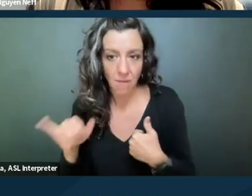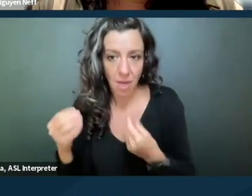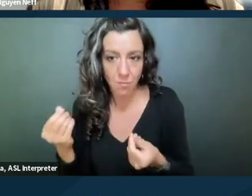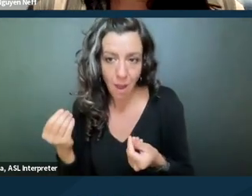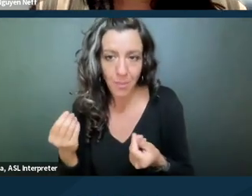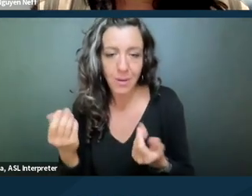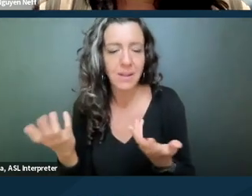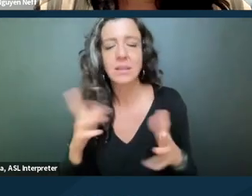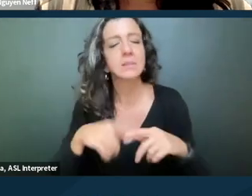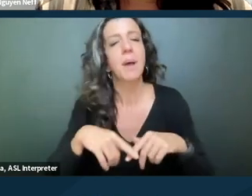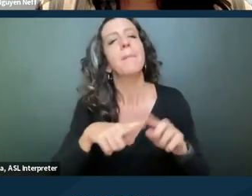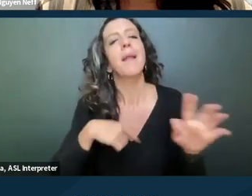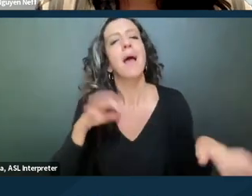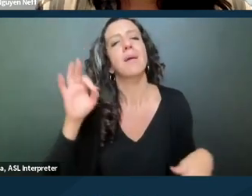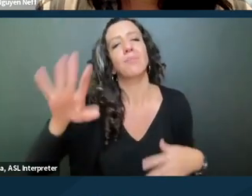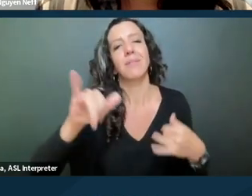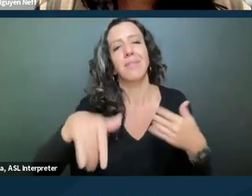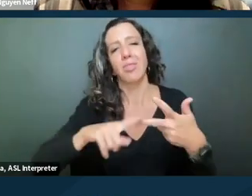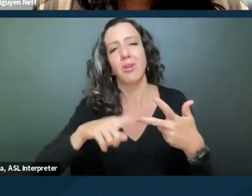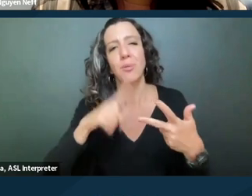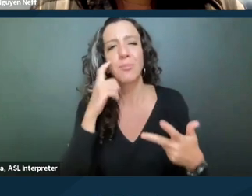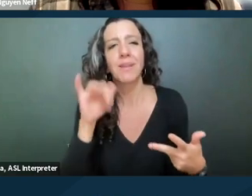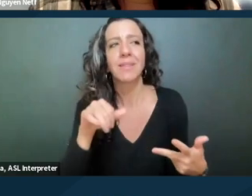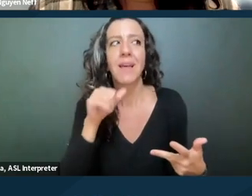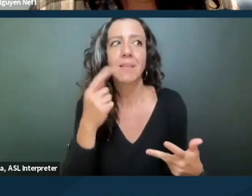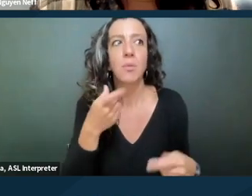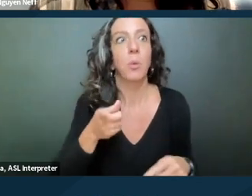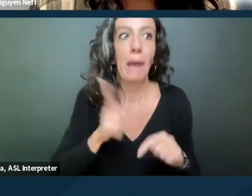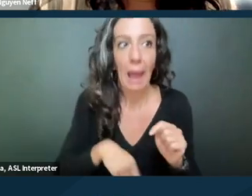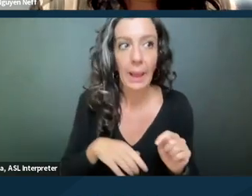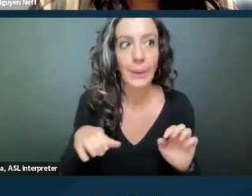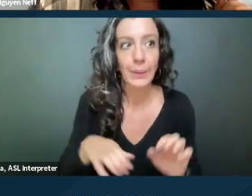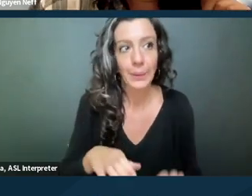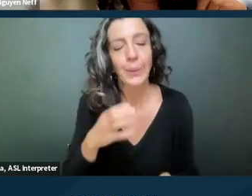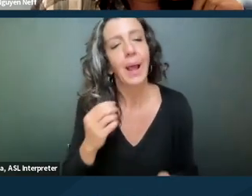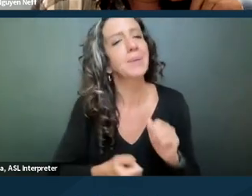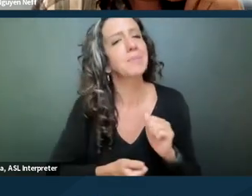But I put it out there because it's not something you definitely can't do in most cases.